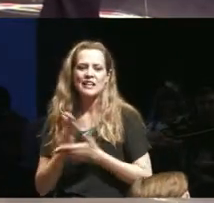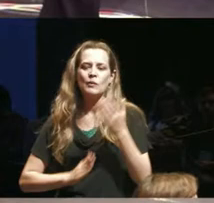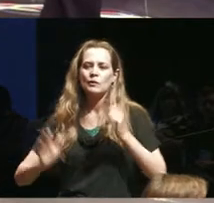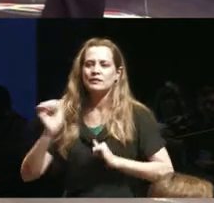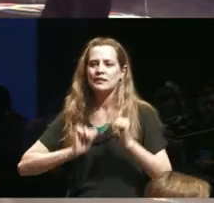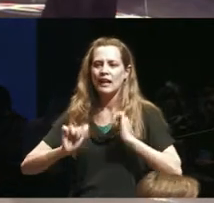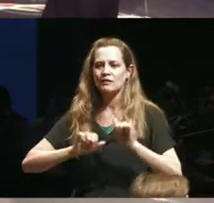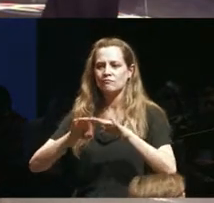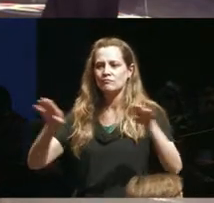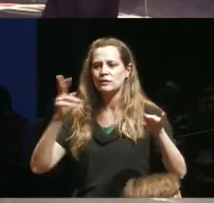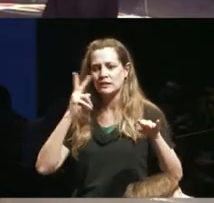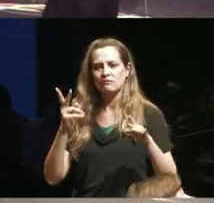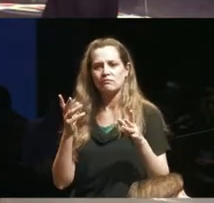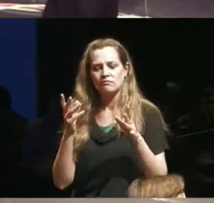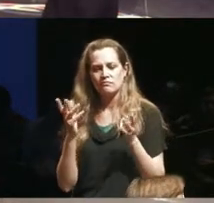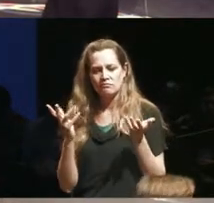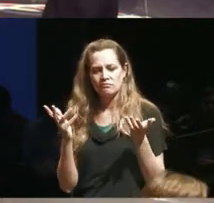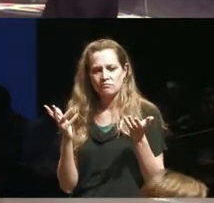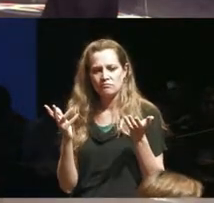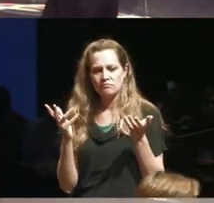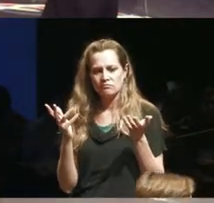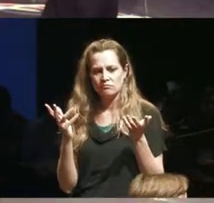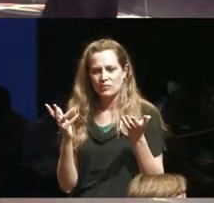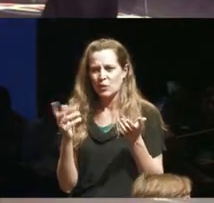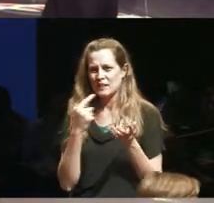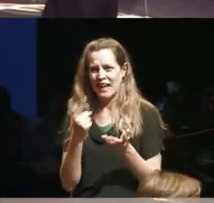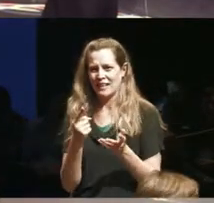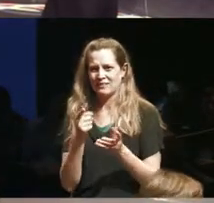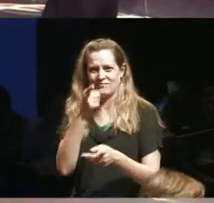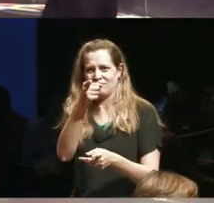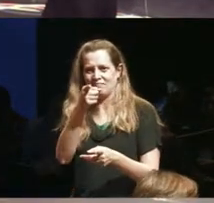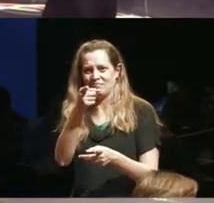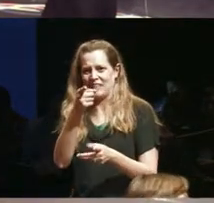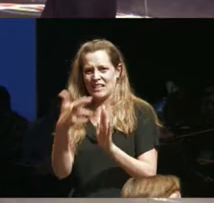it's really important to say that these are not historic ways of representing